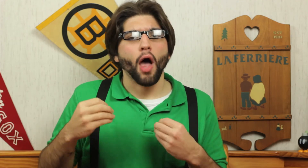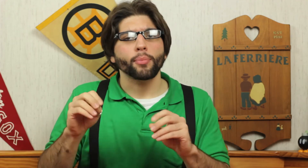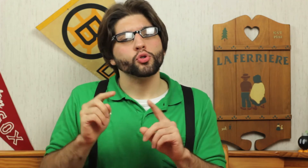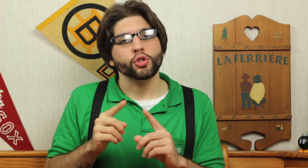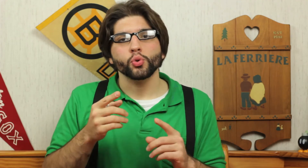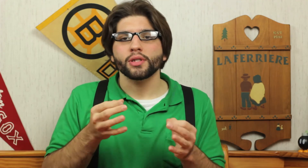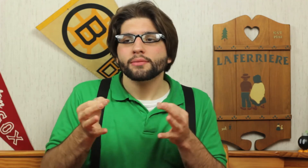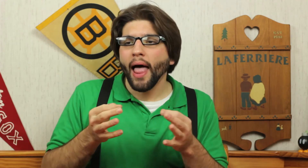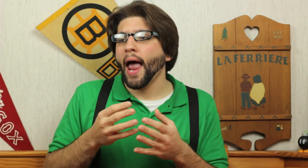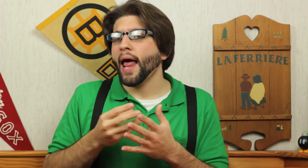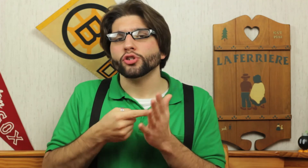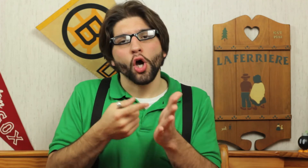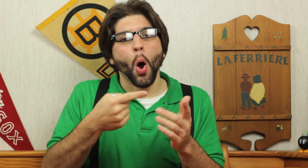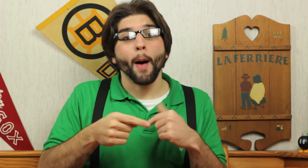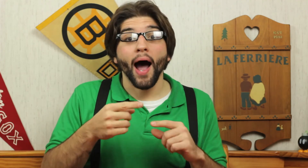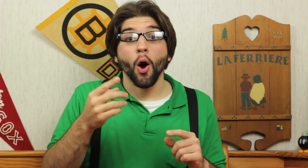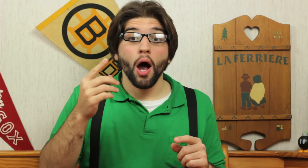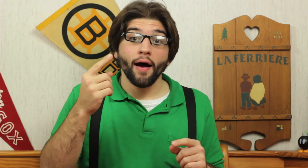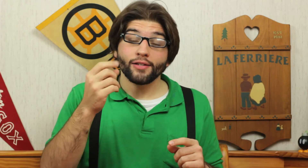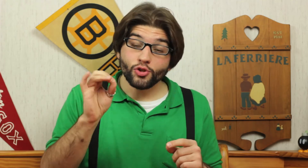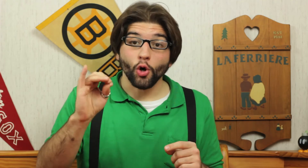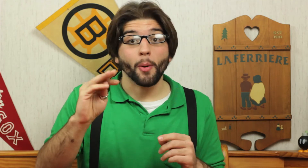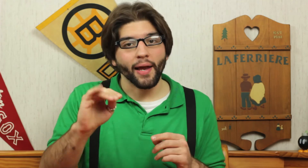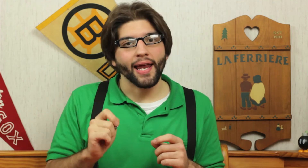I thought I'd have the opportunity to explain and show about social media - the first place